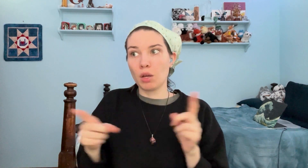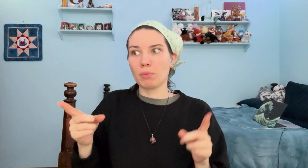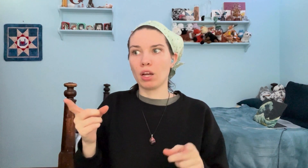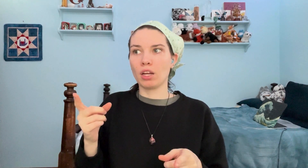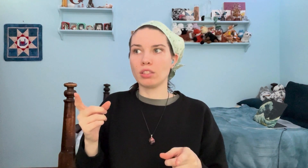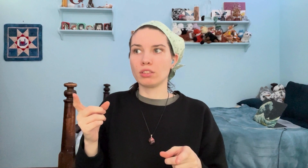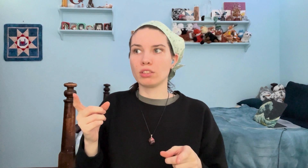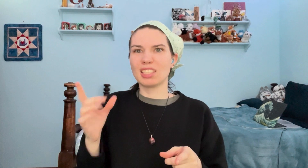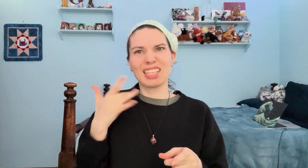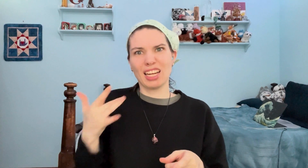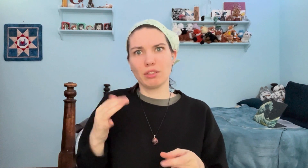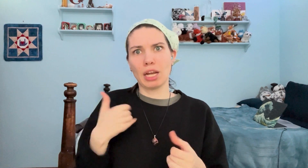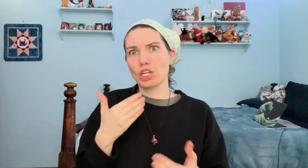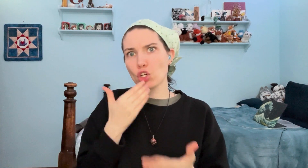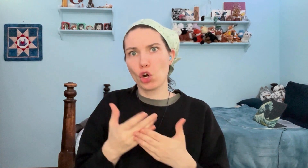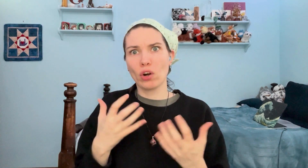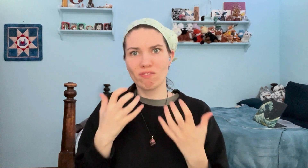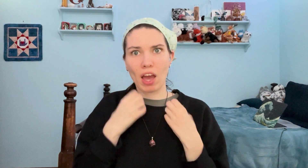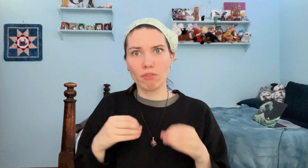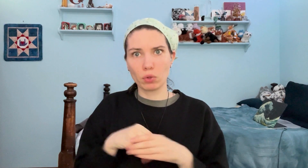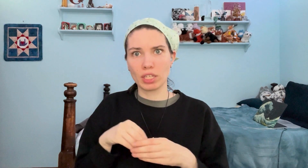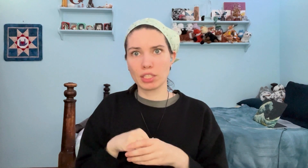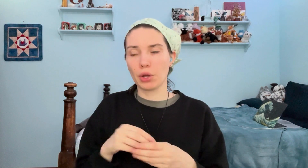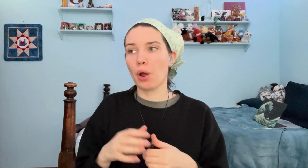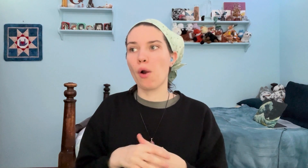but...they tend to have good value inside of them.